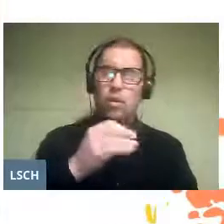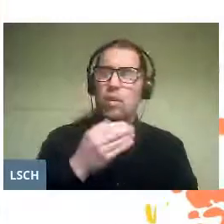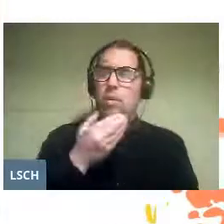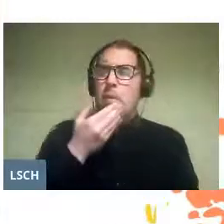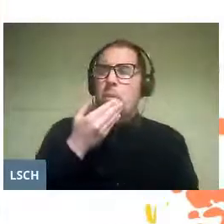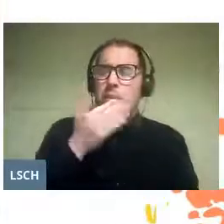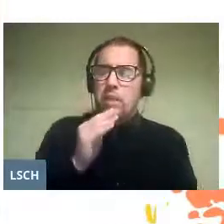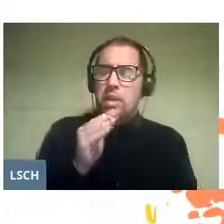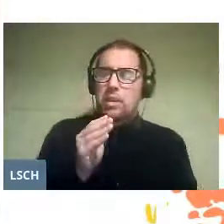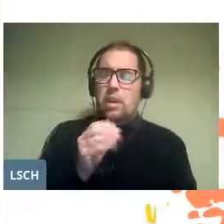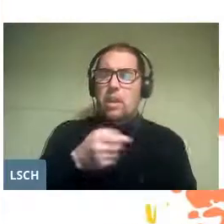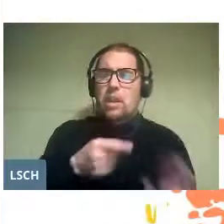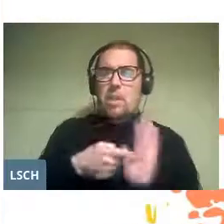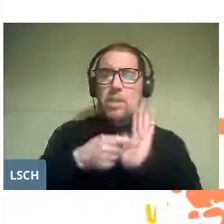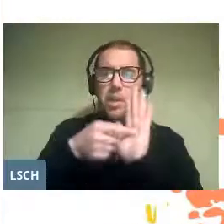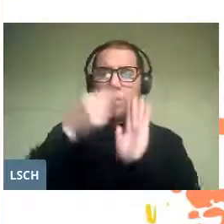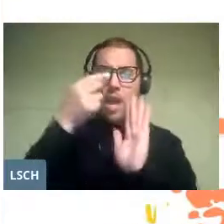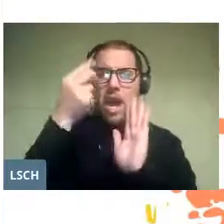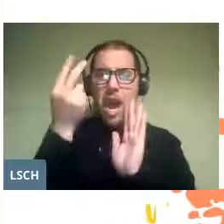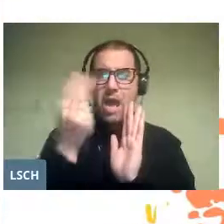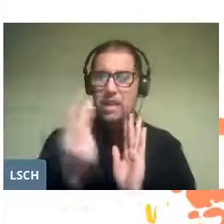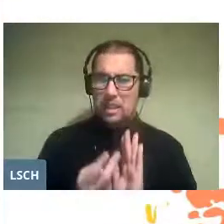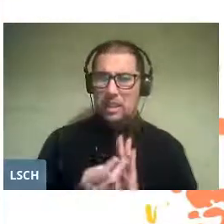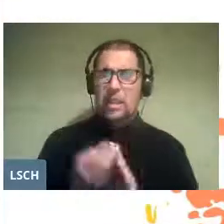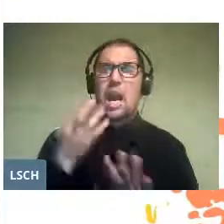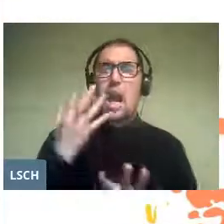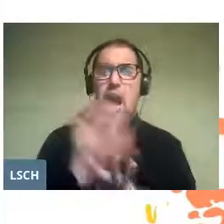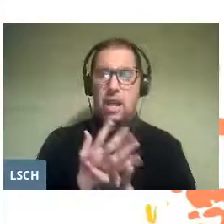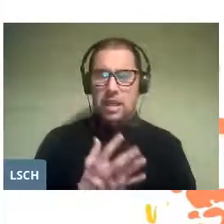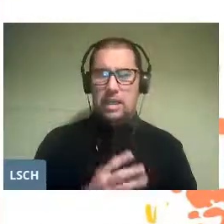of artistic expression that has ever existed.